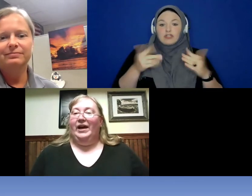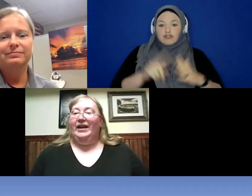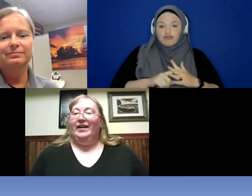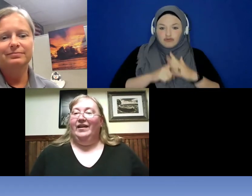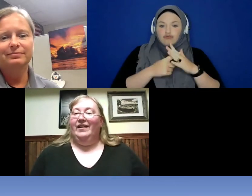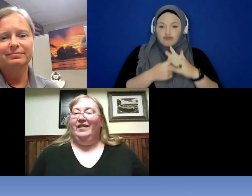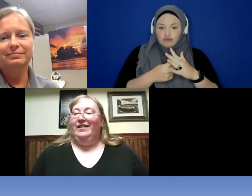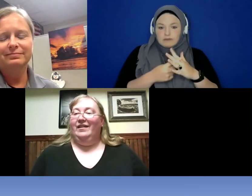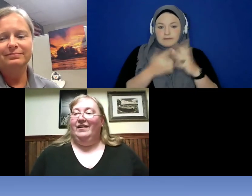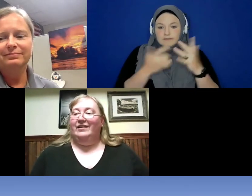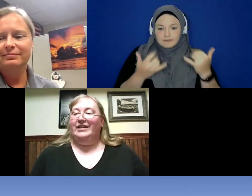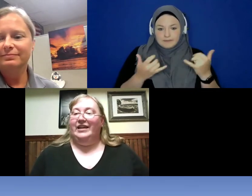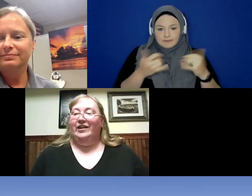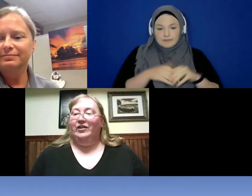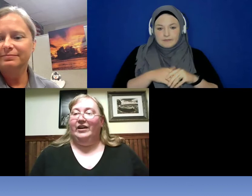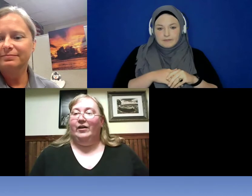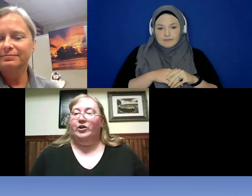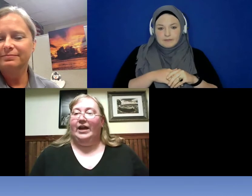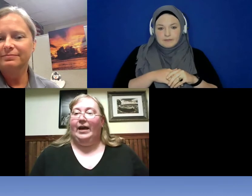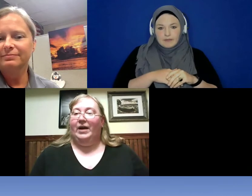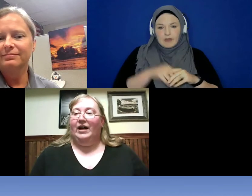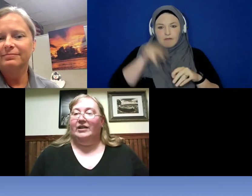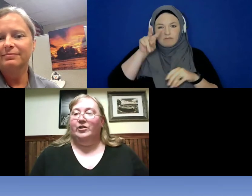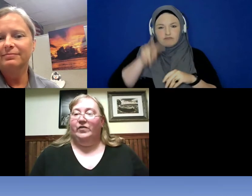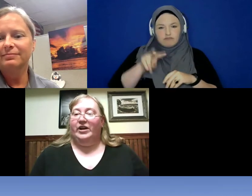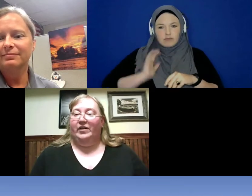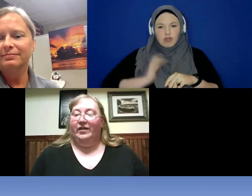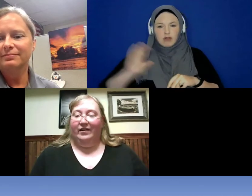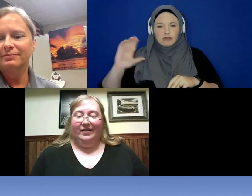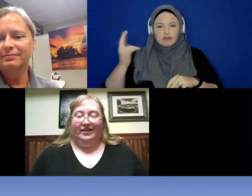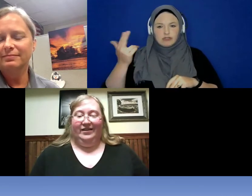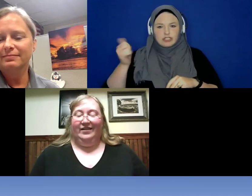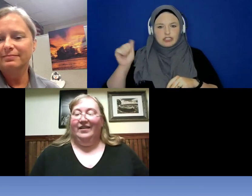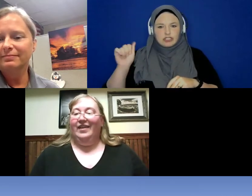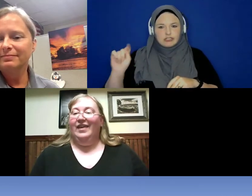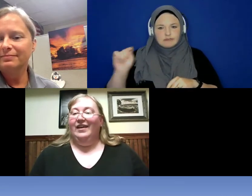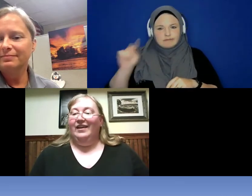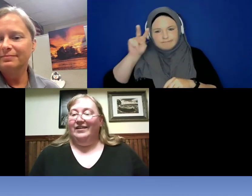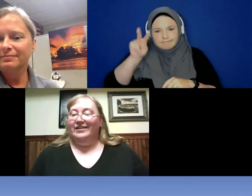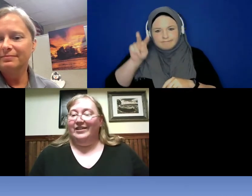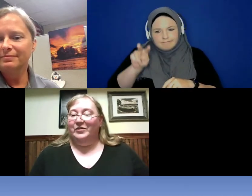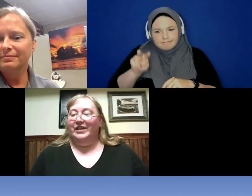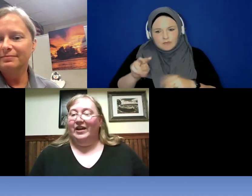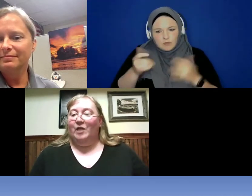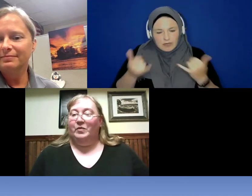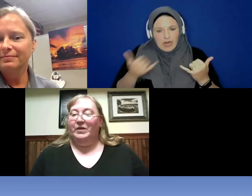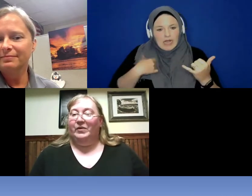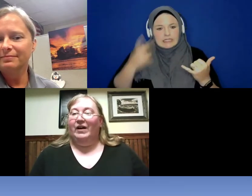. Taking a look at our chat box over here. Because I do see a couple of people are